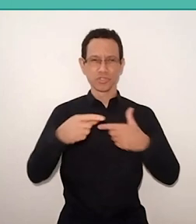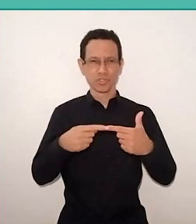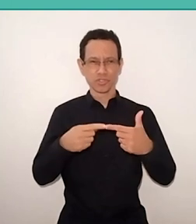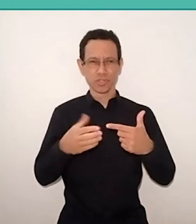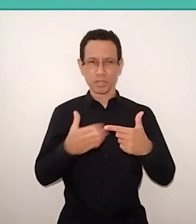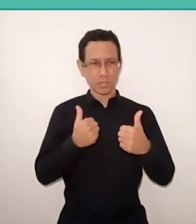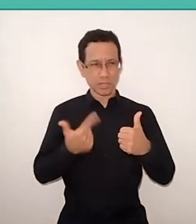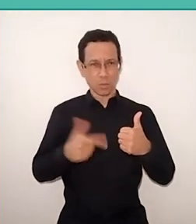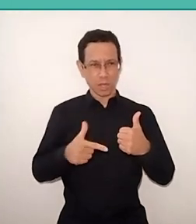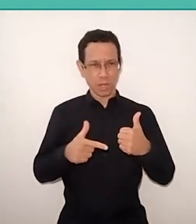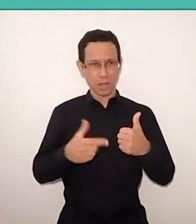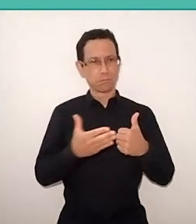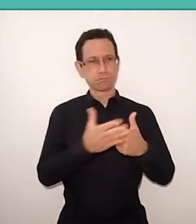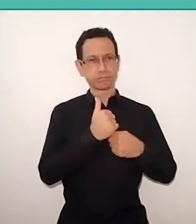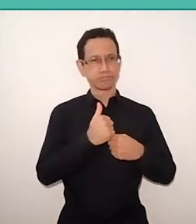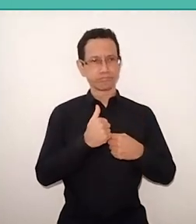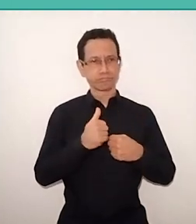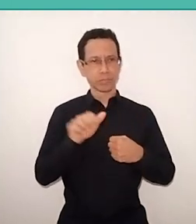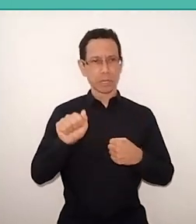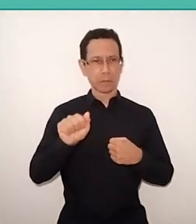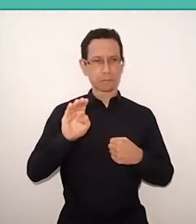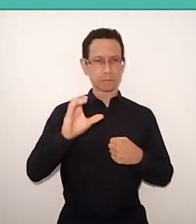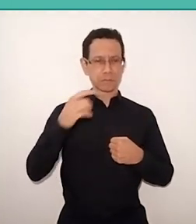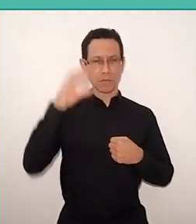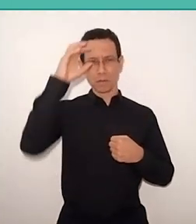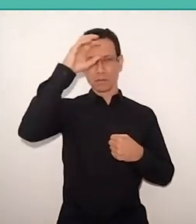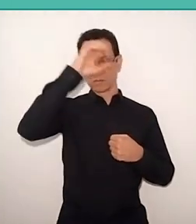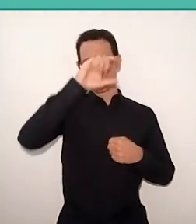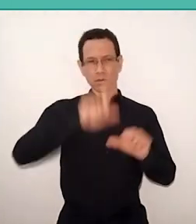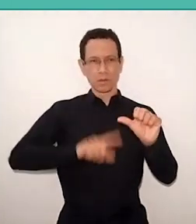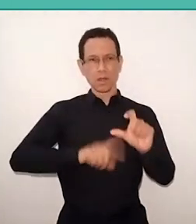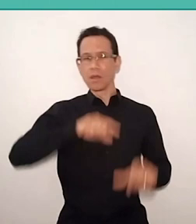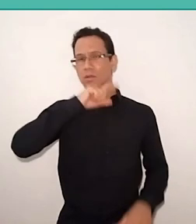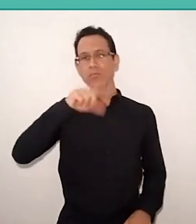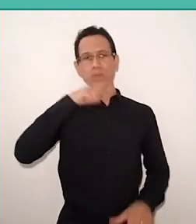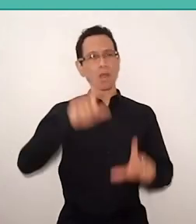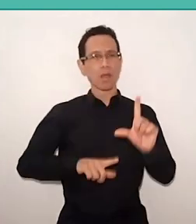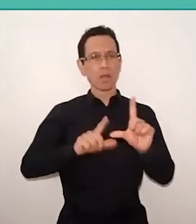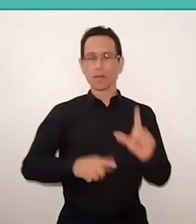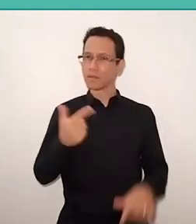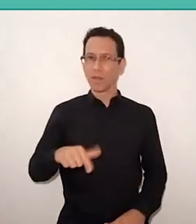it's just a decoding. The reading only exists